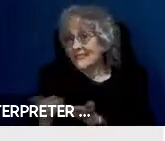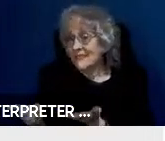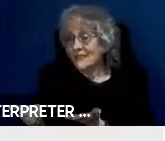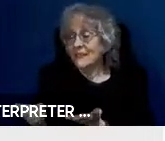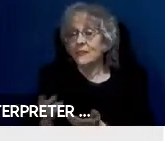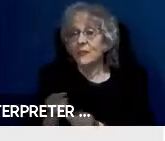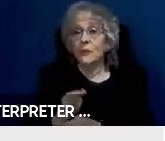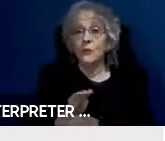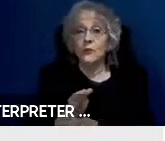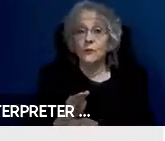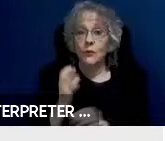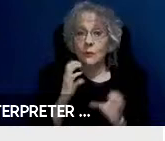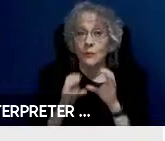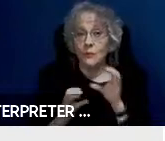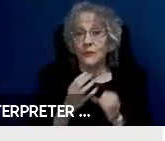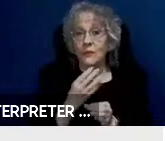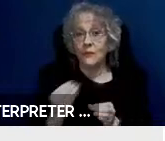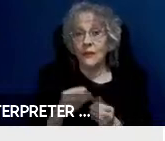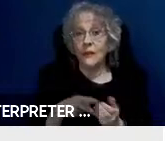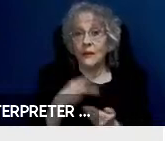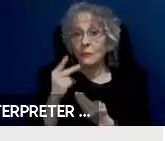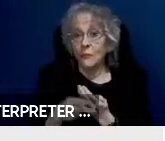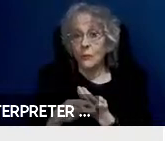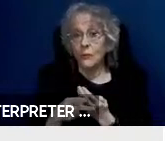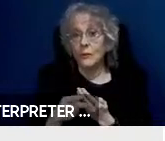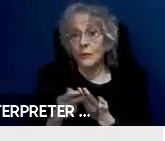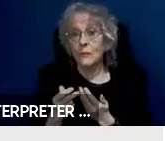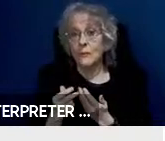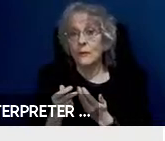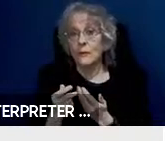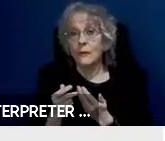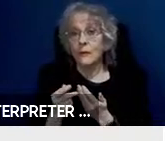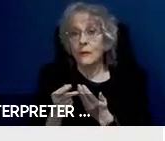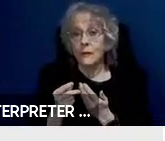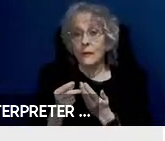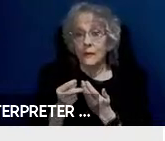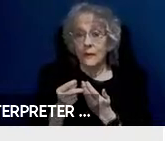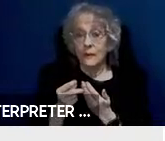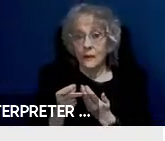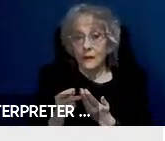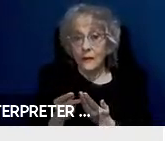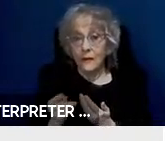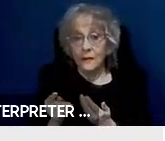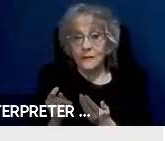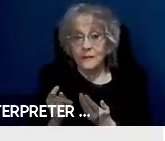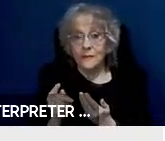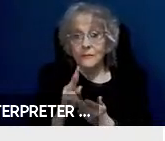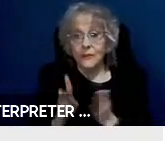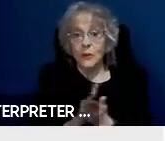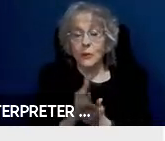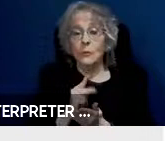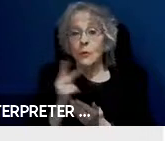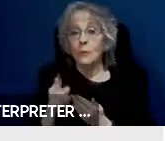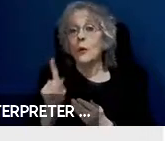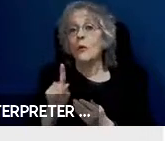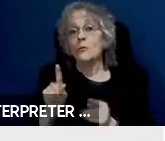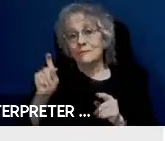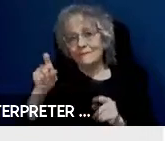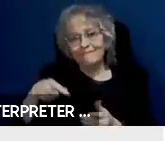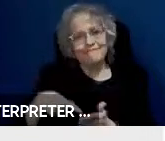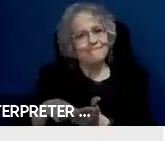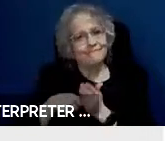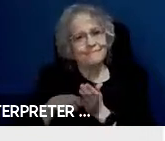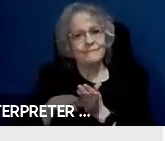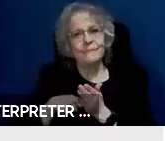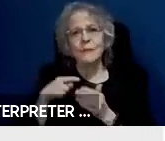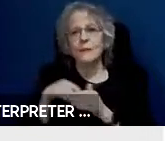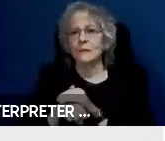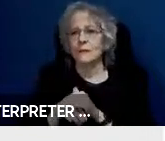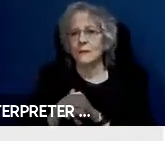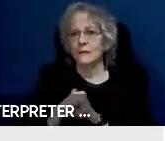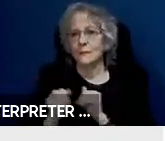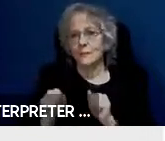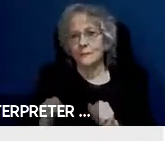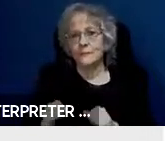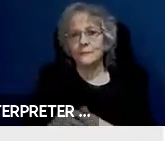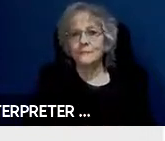for video programming also need to be accessible. For these cars to work,